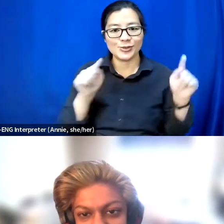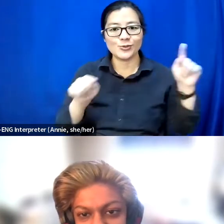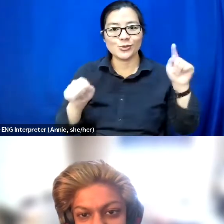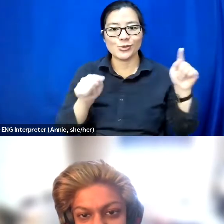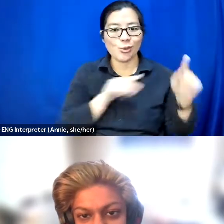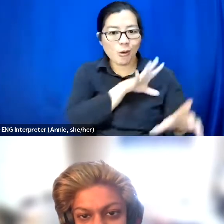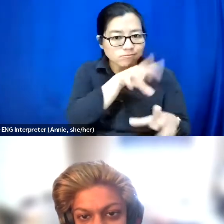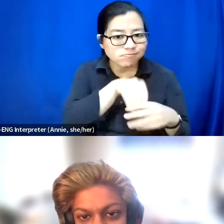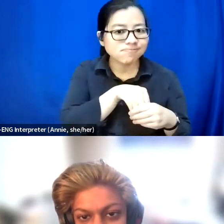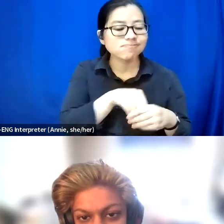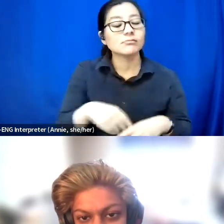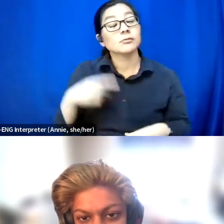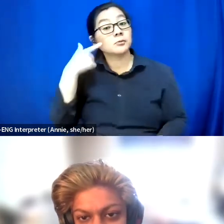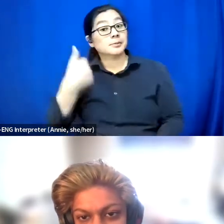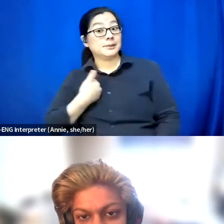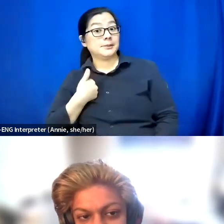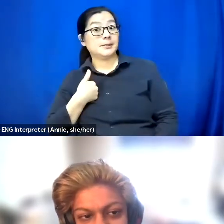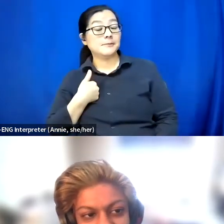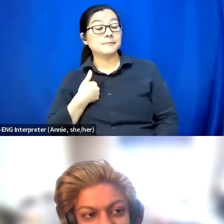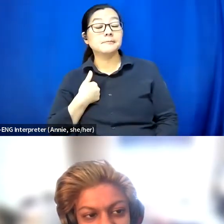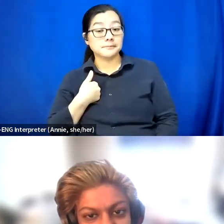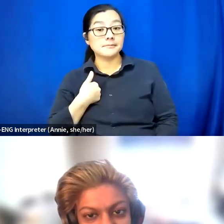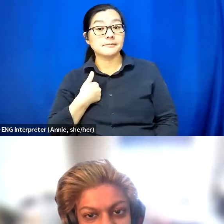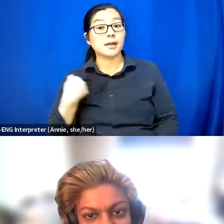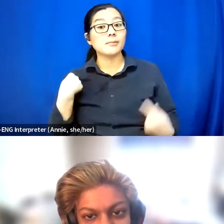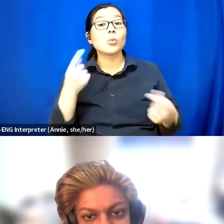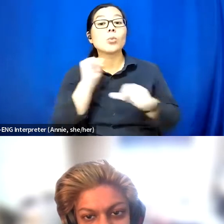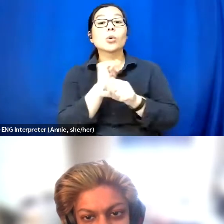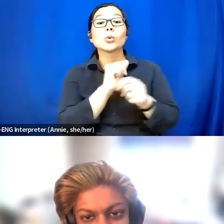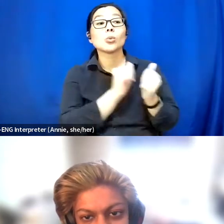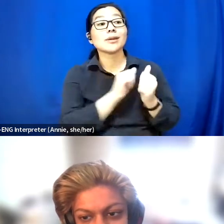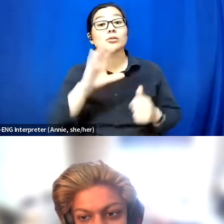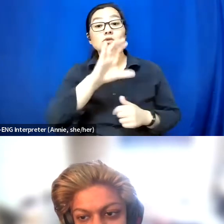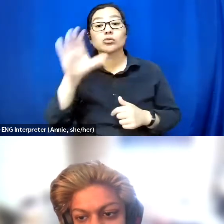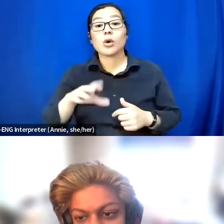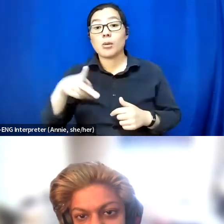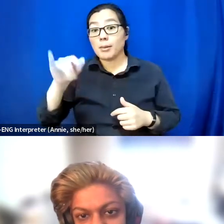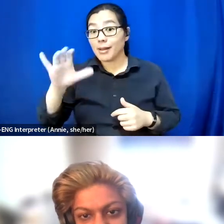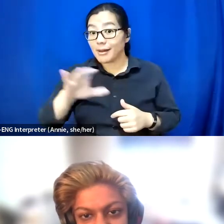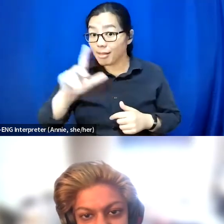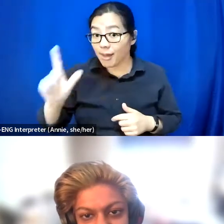For me right now, I've been working with the Chicago Public Library, the past couple of years